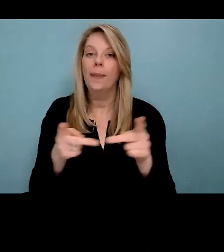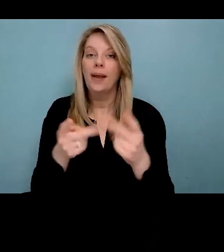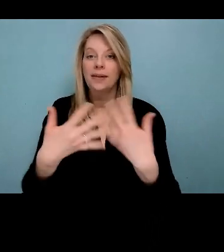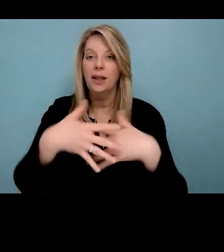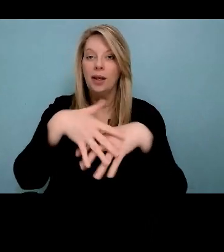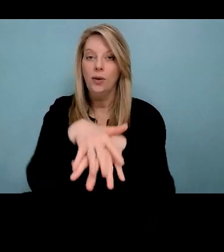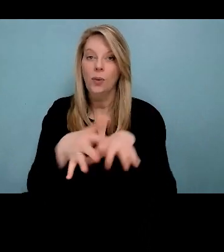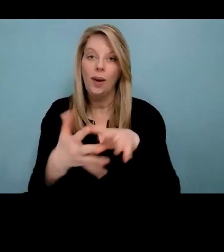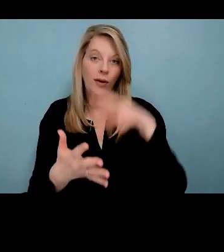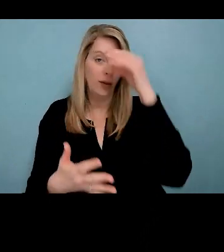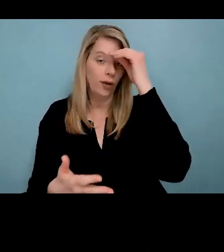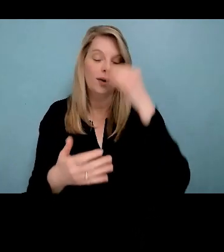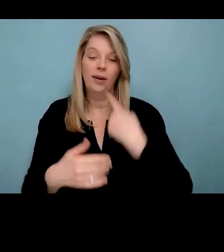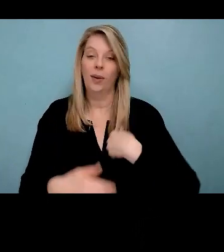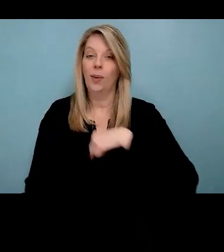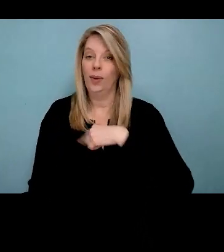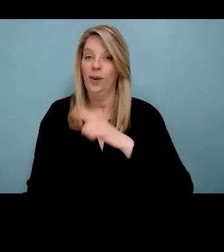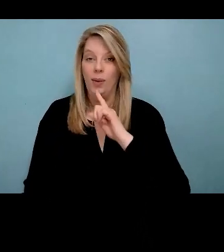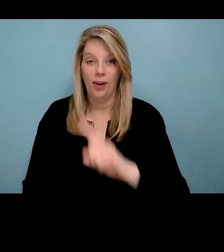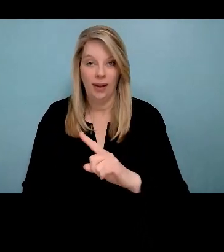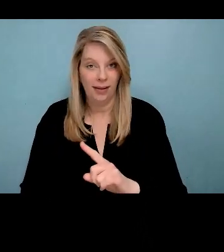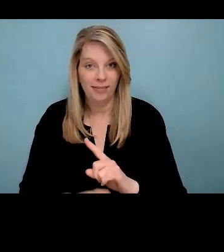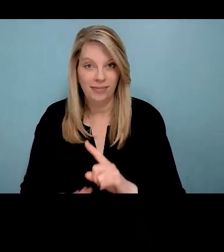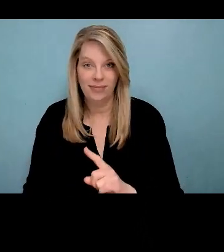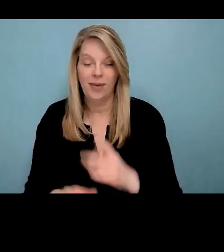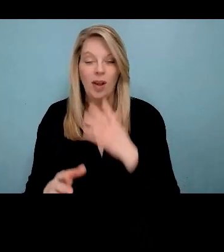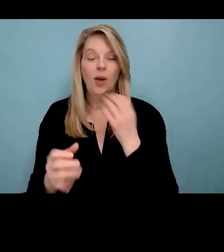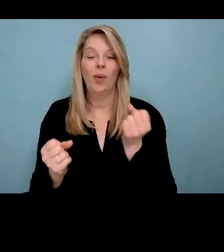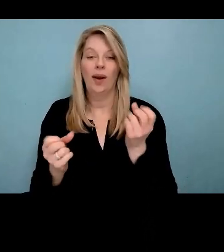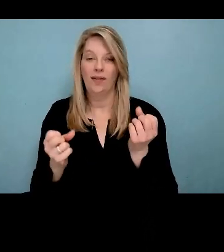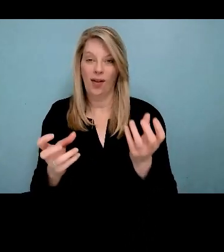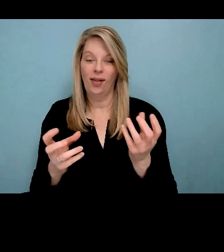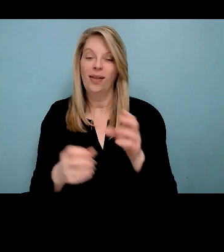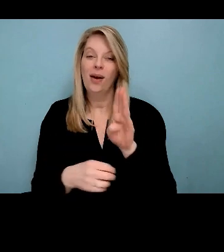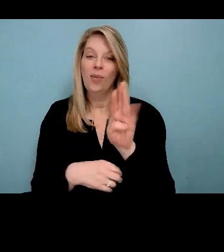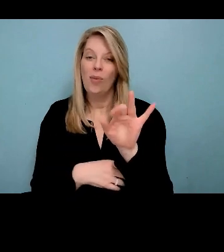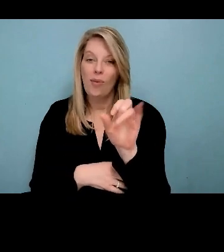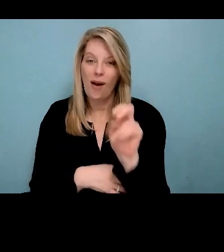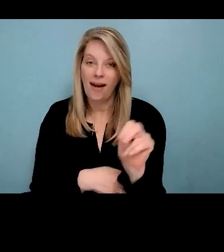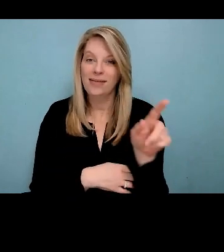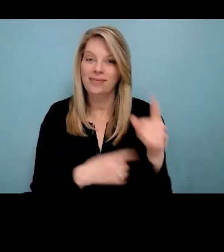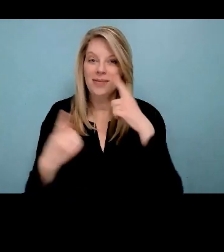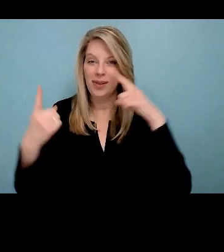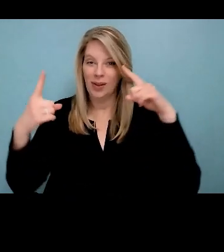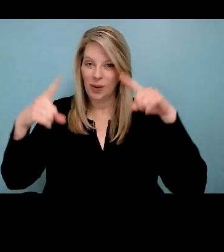Snapshot or a quick picture of some of the key principles of harm reduction as well as